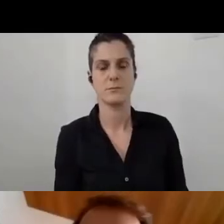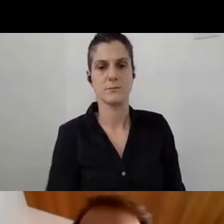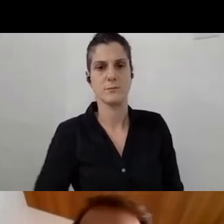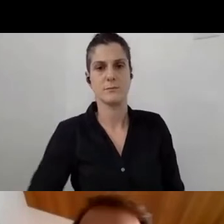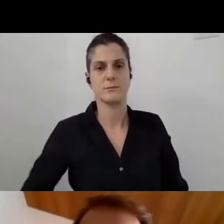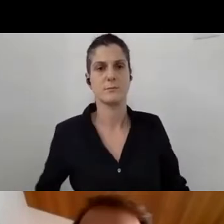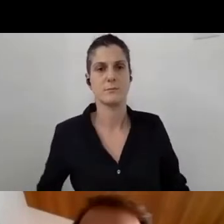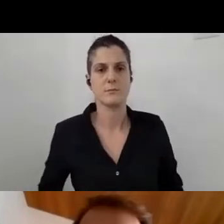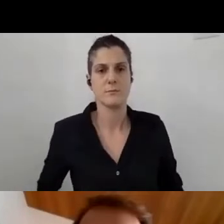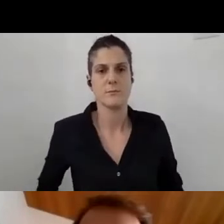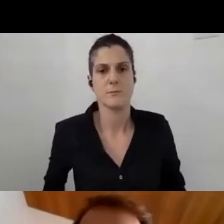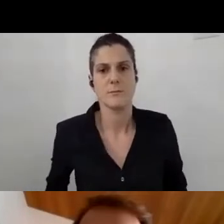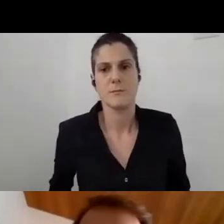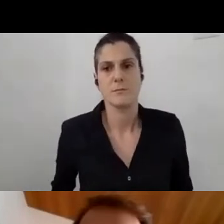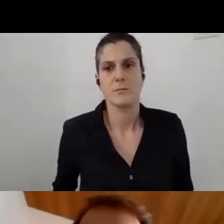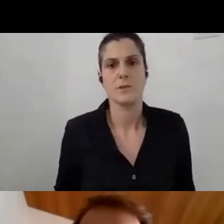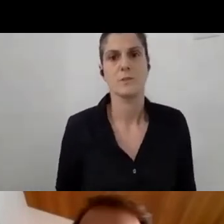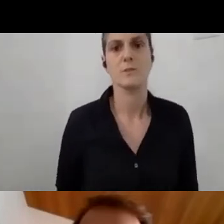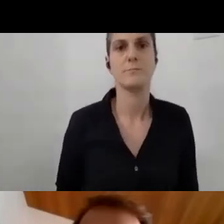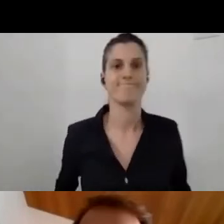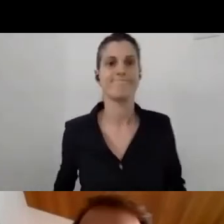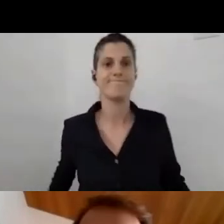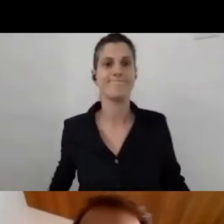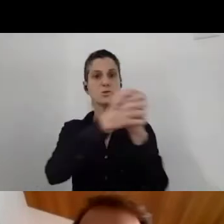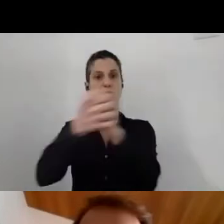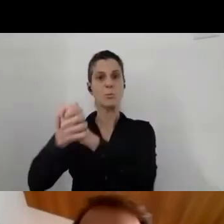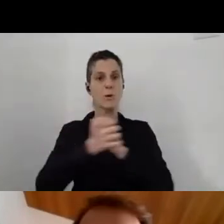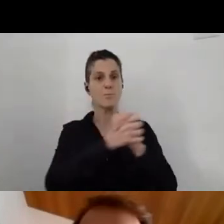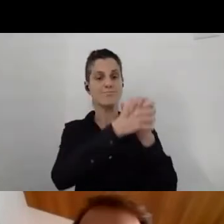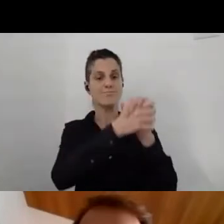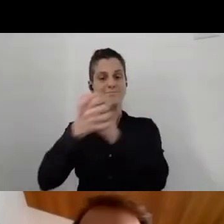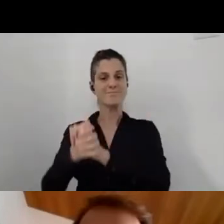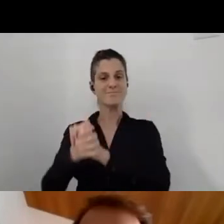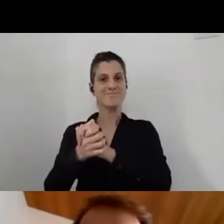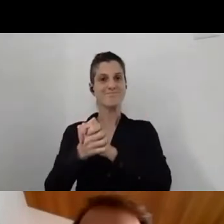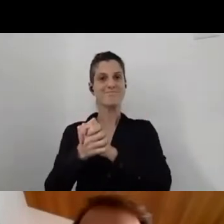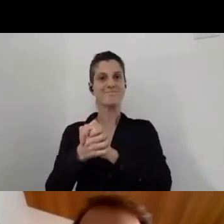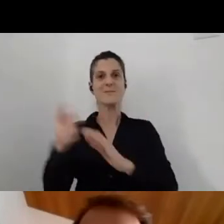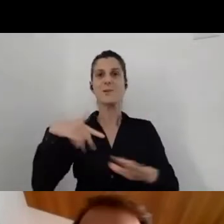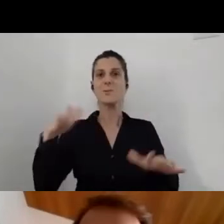Hello everyone. We are happy to see you all in